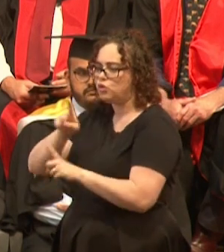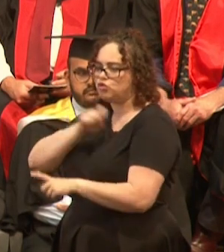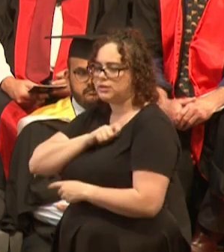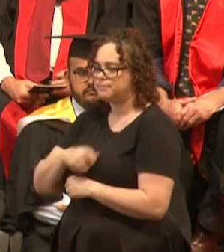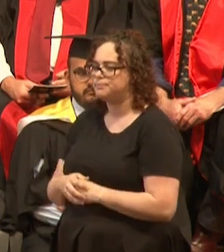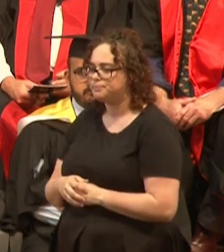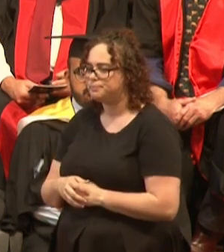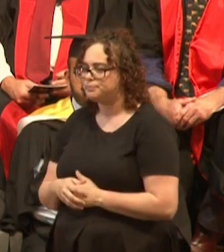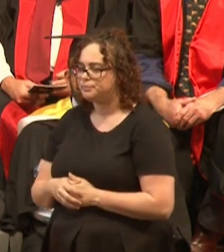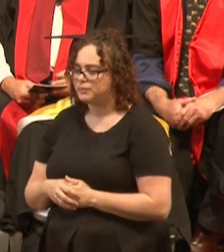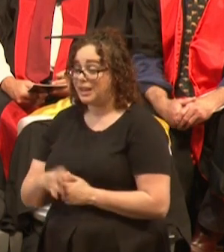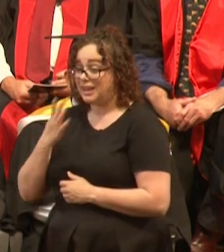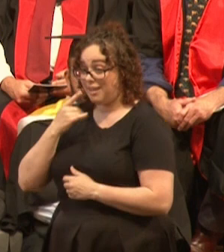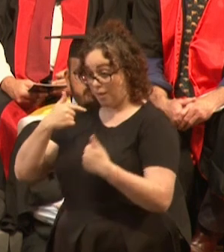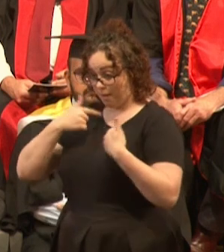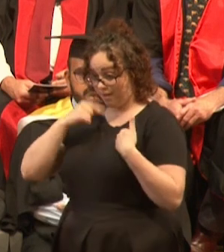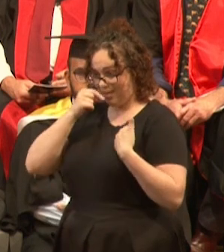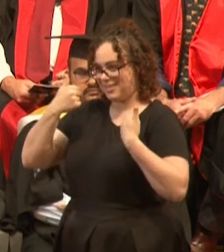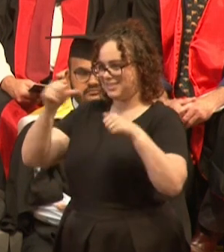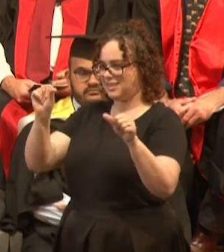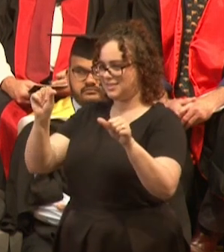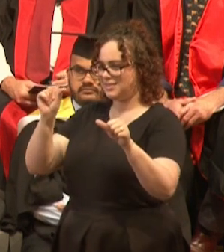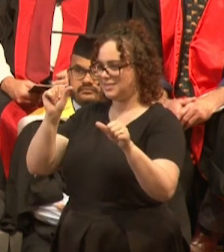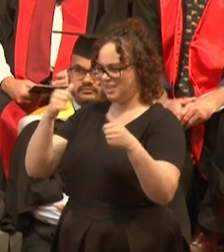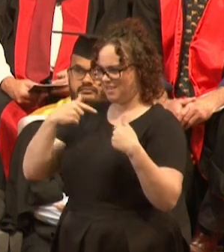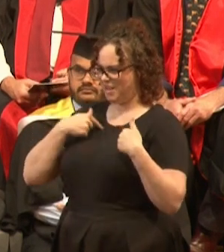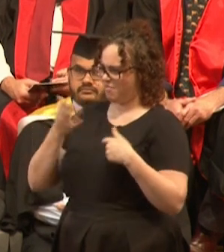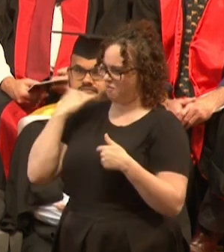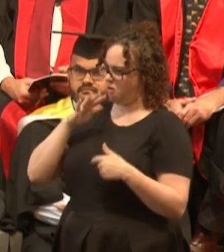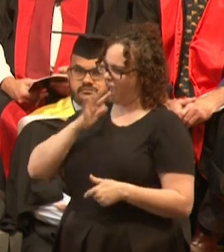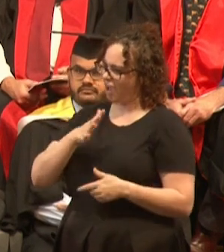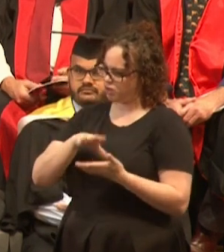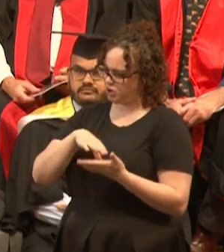And if I can succeed, I'm a pretty average student who failed in things I now specialise in,